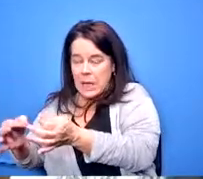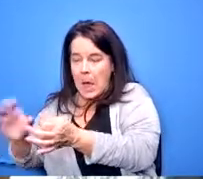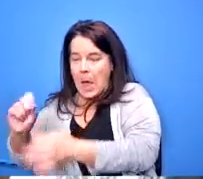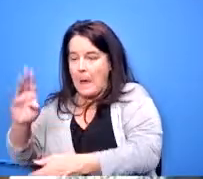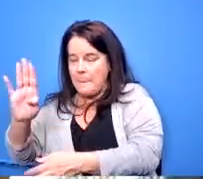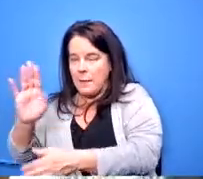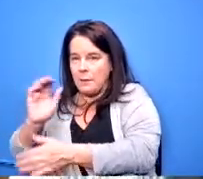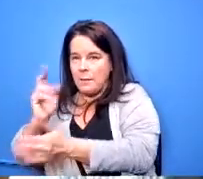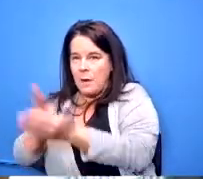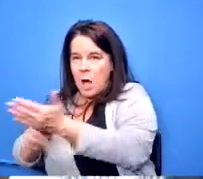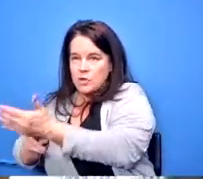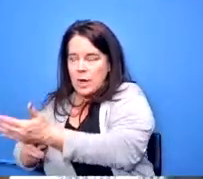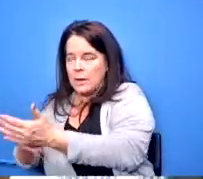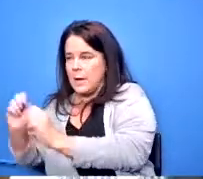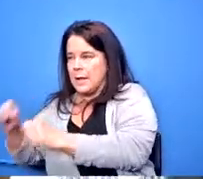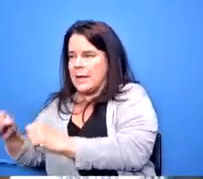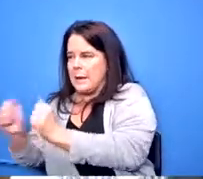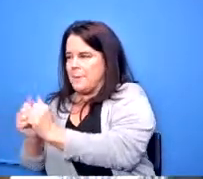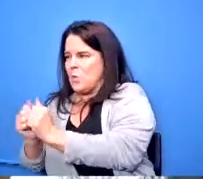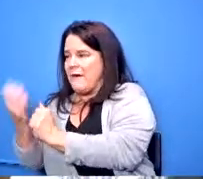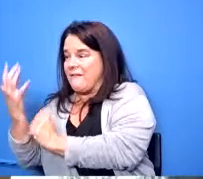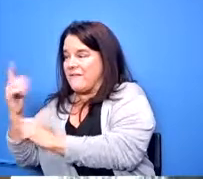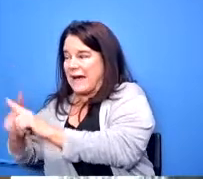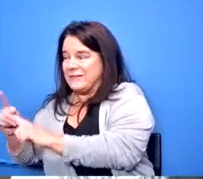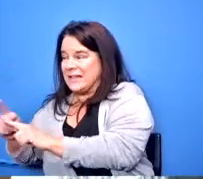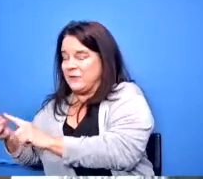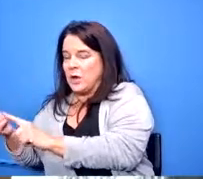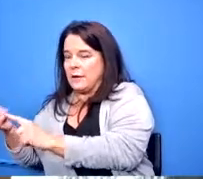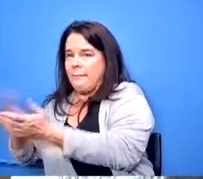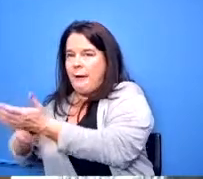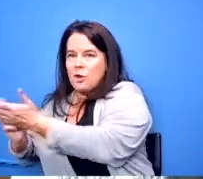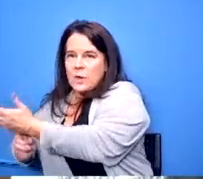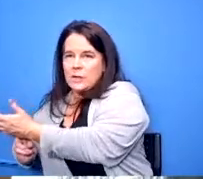it'll be a mixture of all the folks that are working on this product this project will include